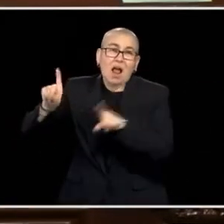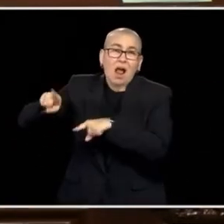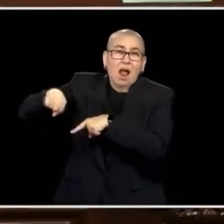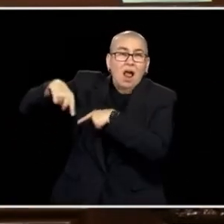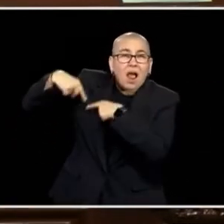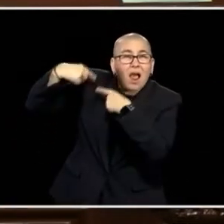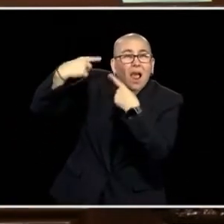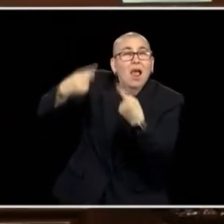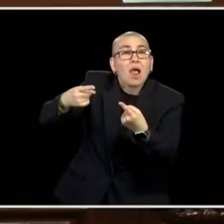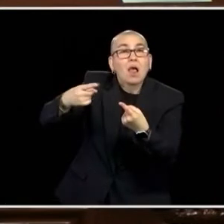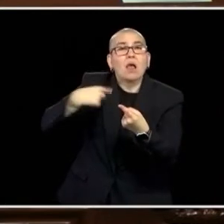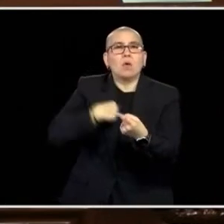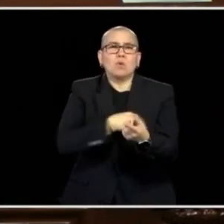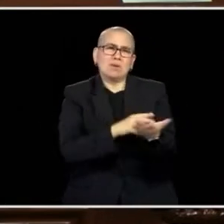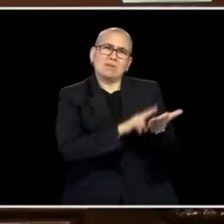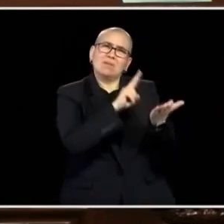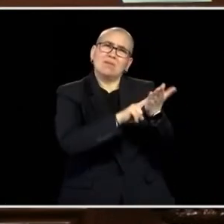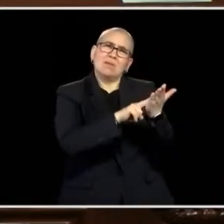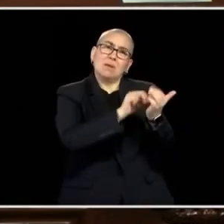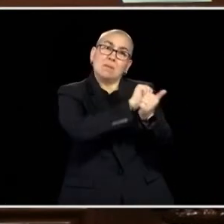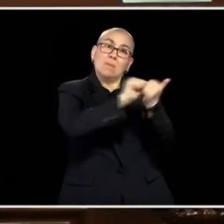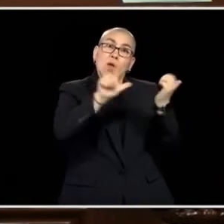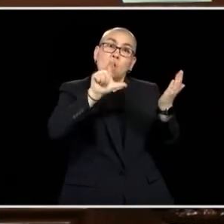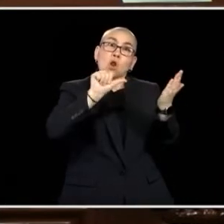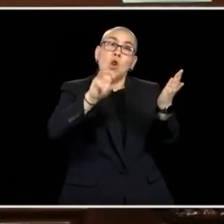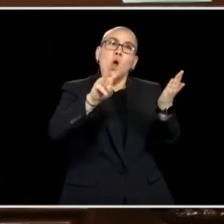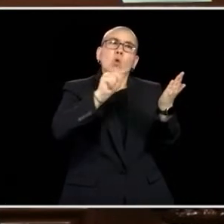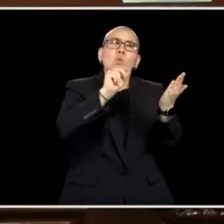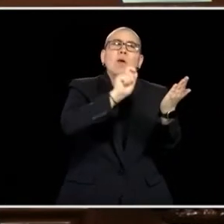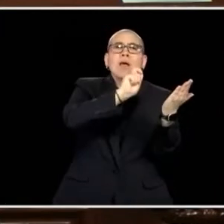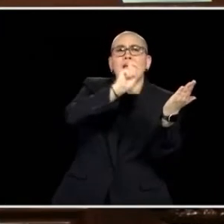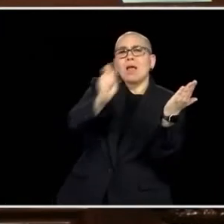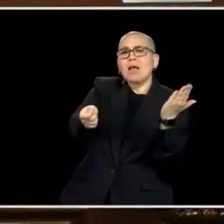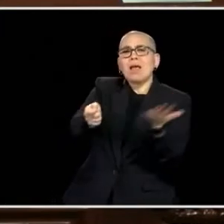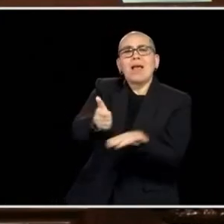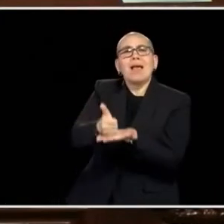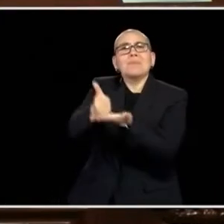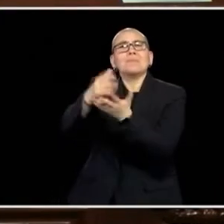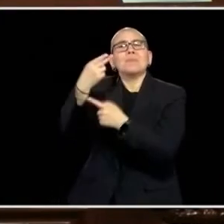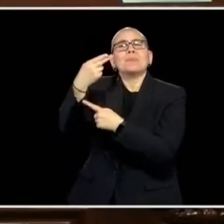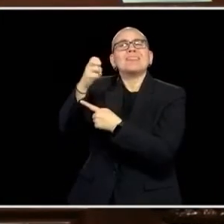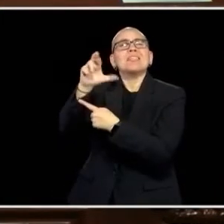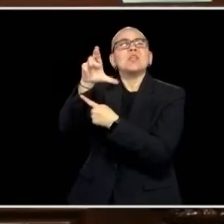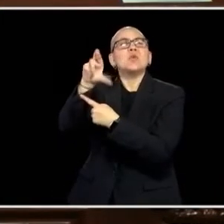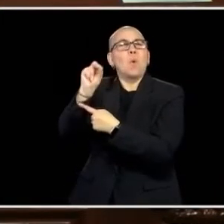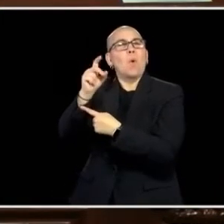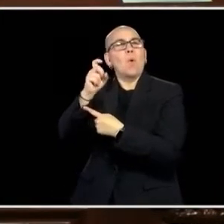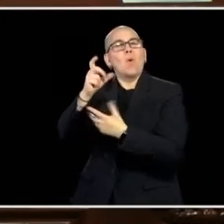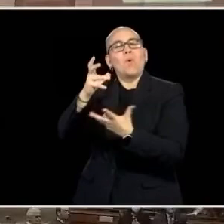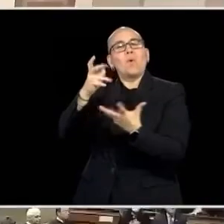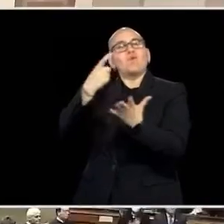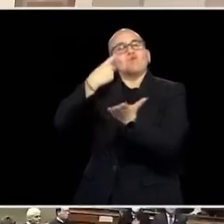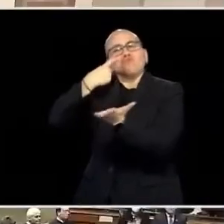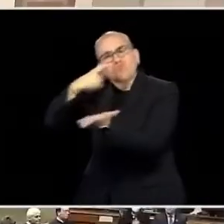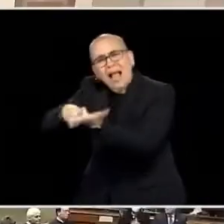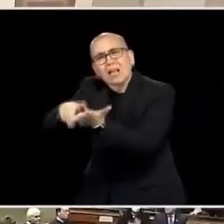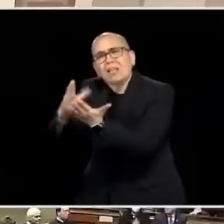TOGETHER PASSED AND SIGNED INTO LAW RELIEVER TO SEND THEM HERO CHECKS. WE NEED TO GET THAT DONE RIGHT NOW. WE NEED TO ET THAT DONE.